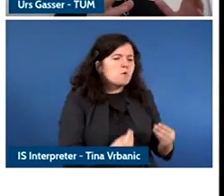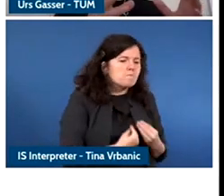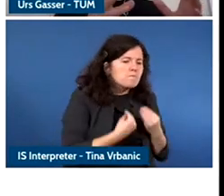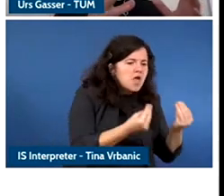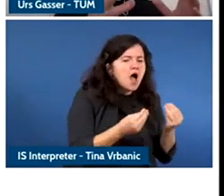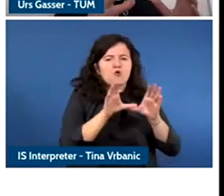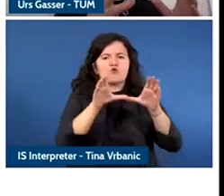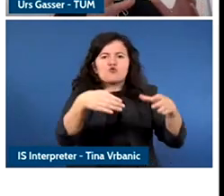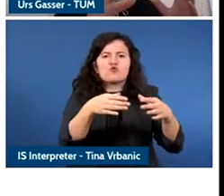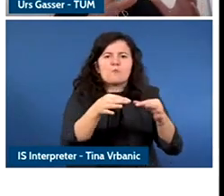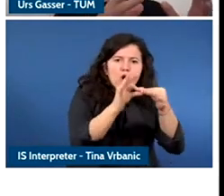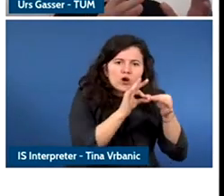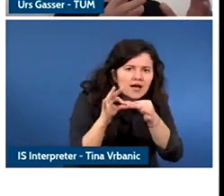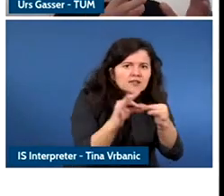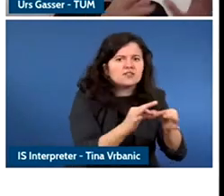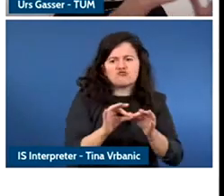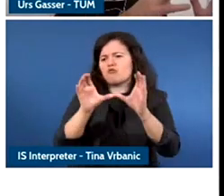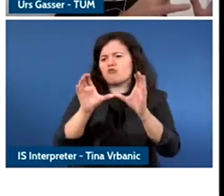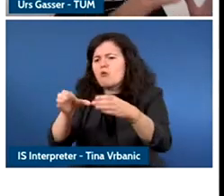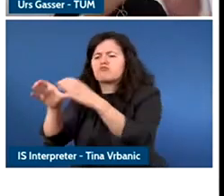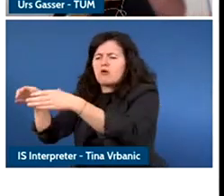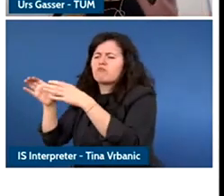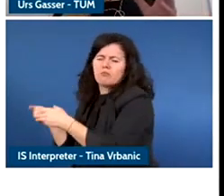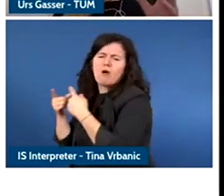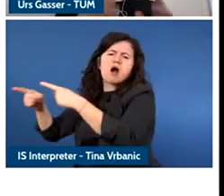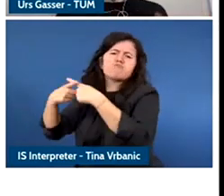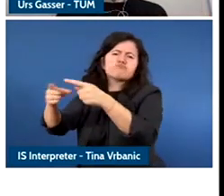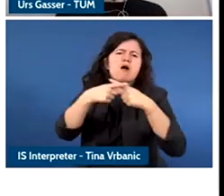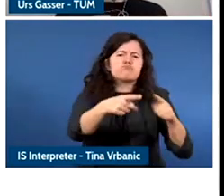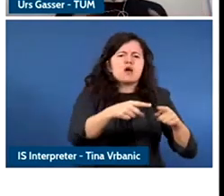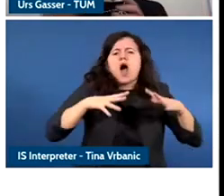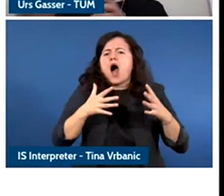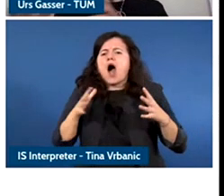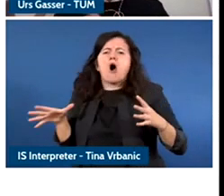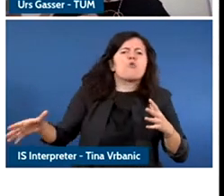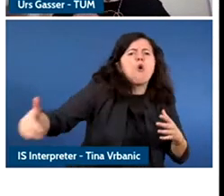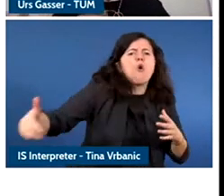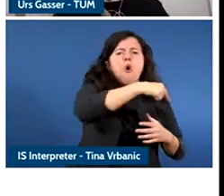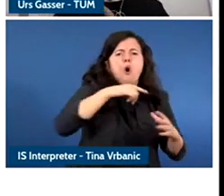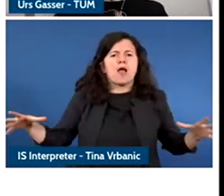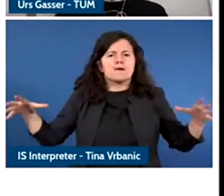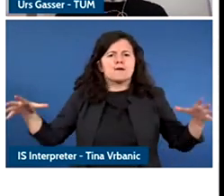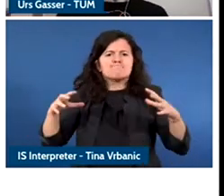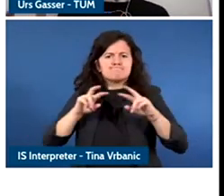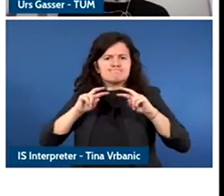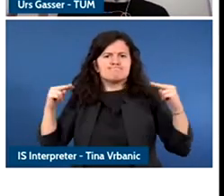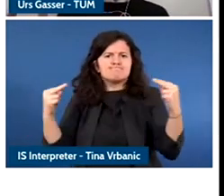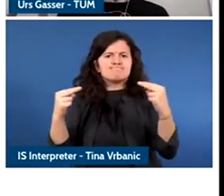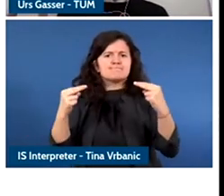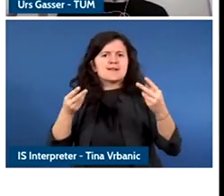some of the challenges, old ones and the emerging ones and also unlock some of the opportunities?